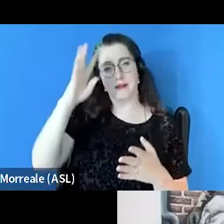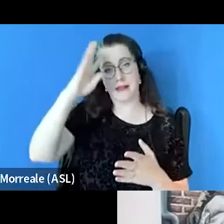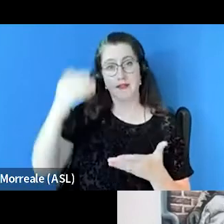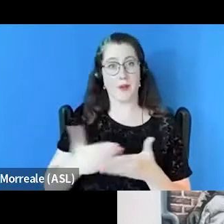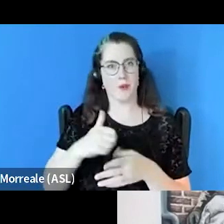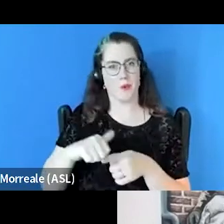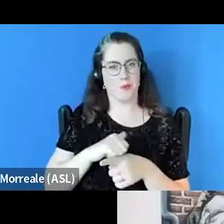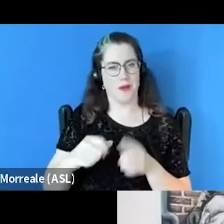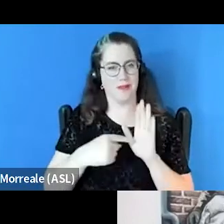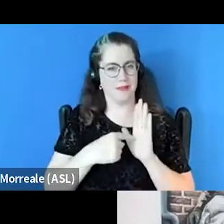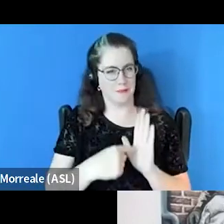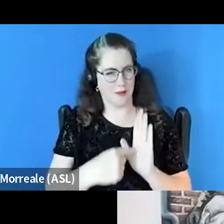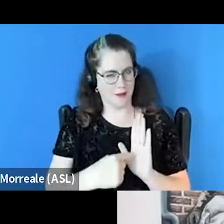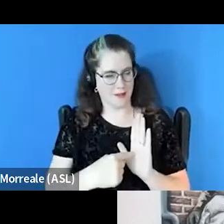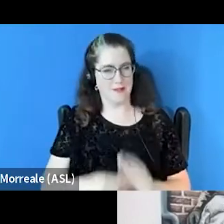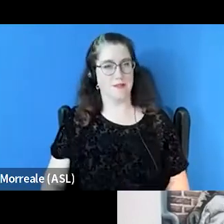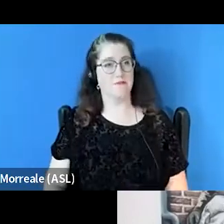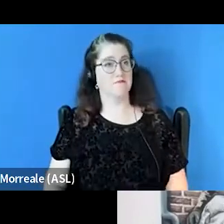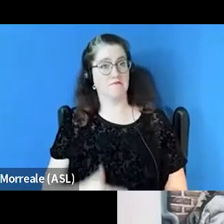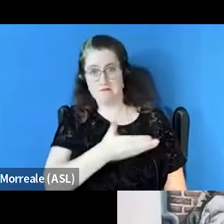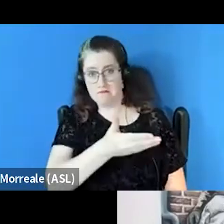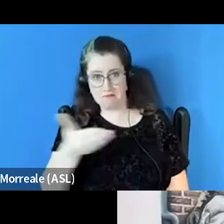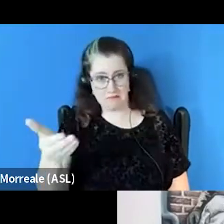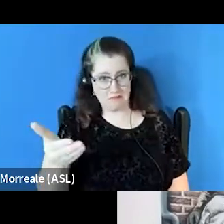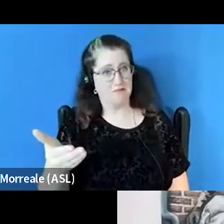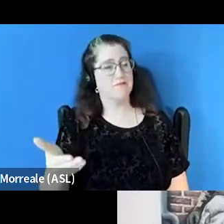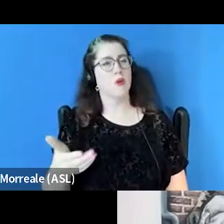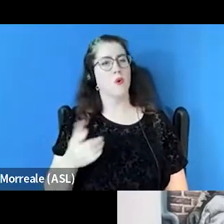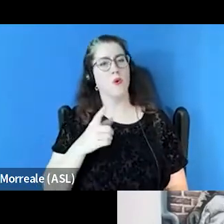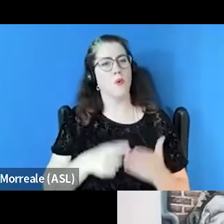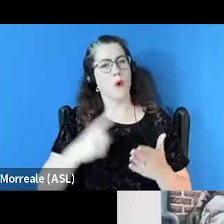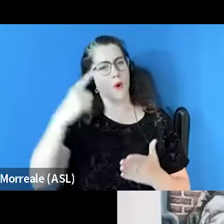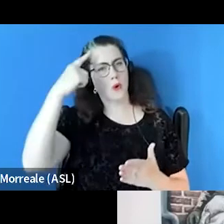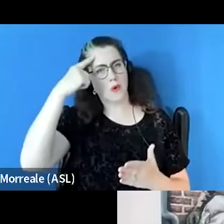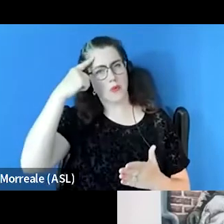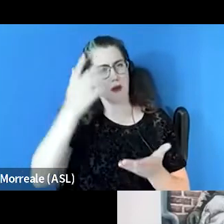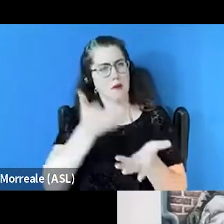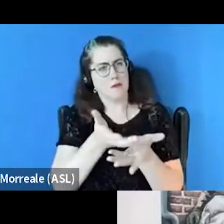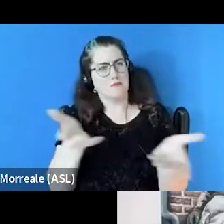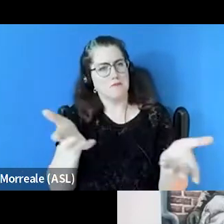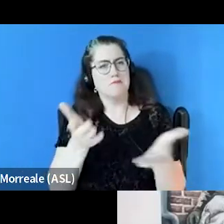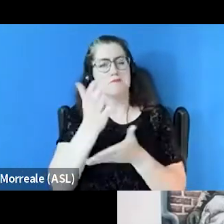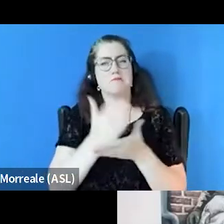So with that Donald, Juliana and Rosie, what do you think are some of the models you think